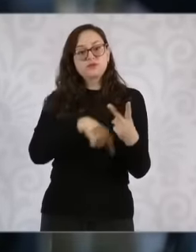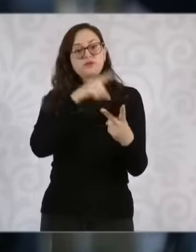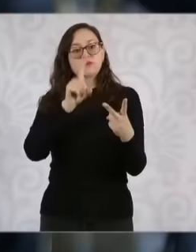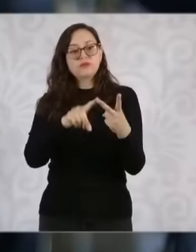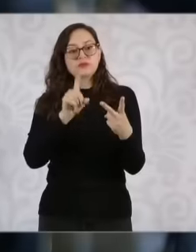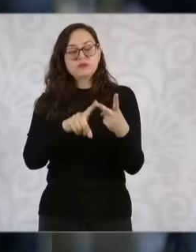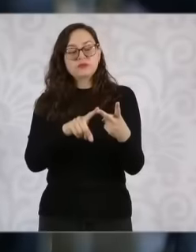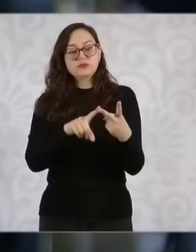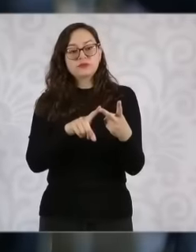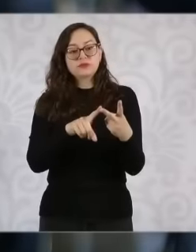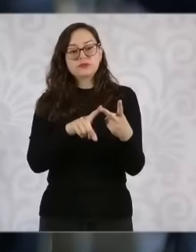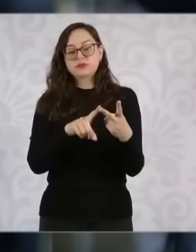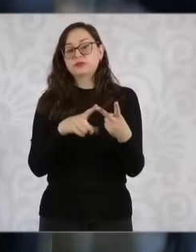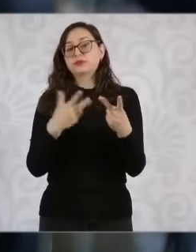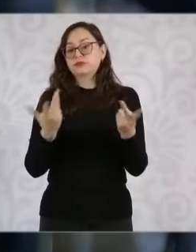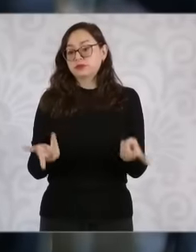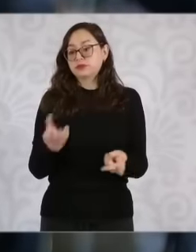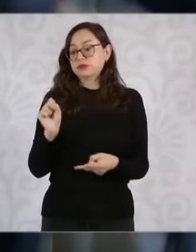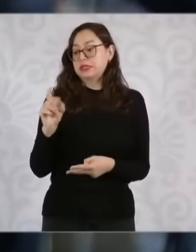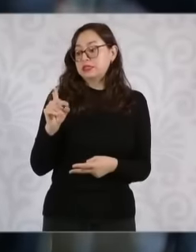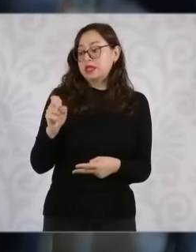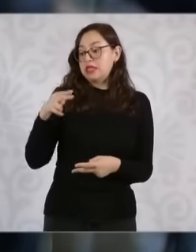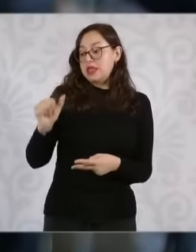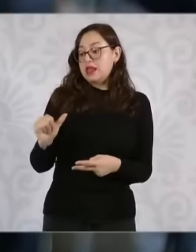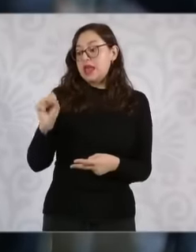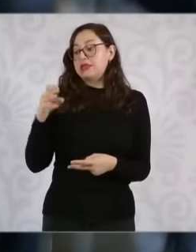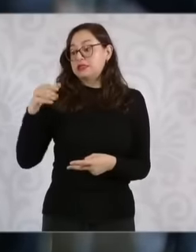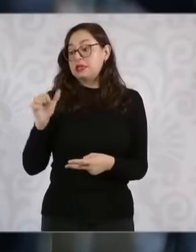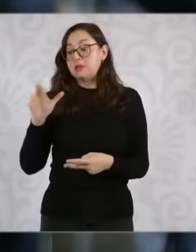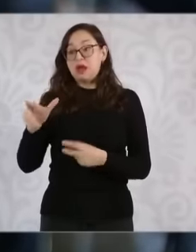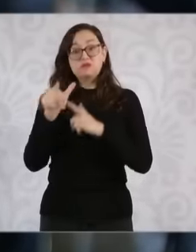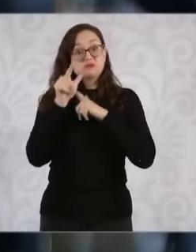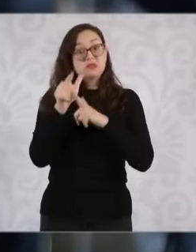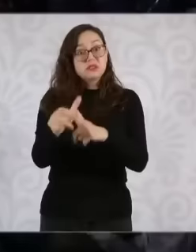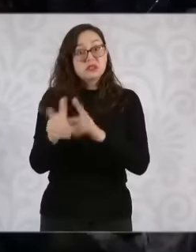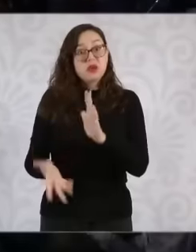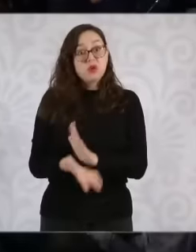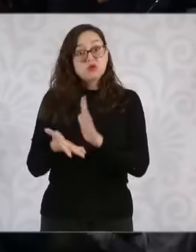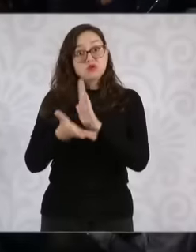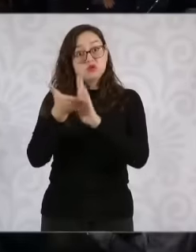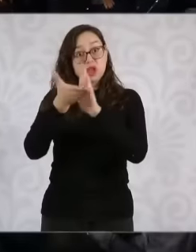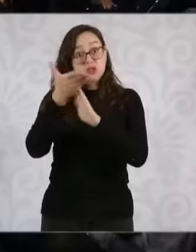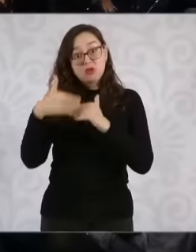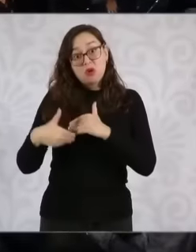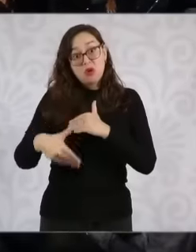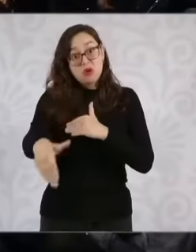armed forces in infrastructure and public works work in their government Well, just look,